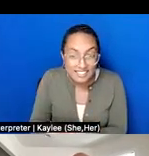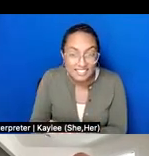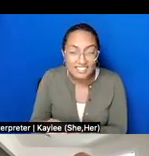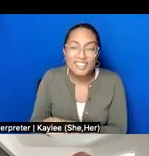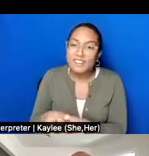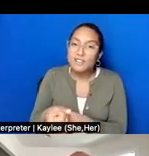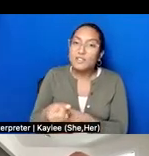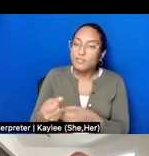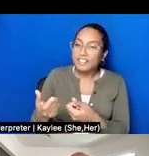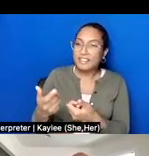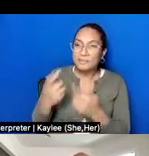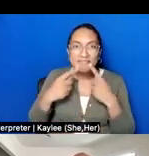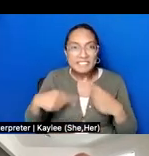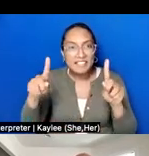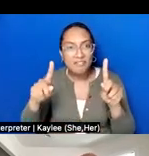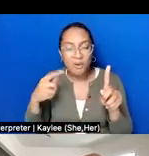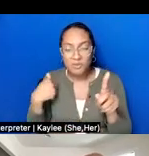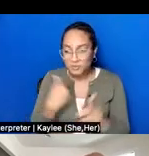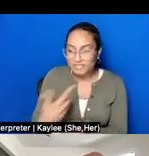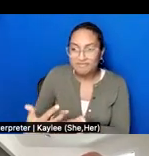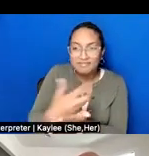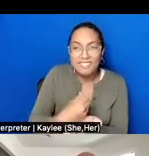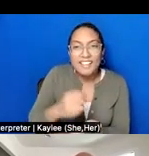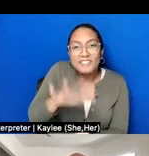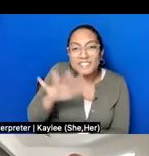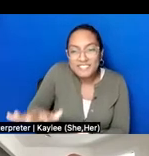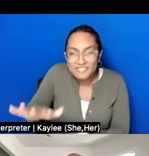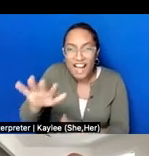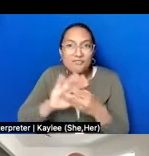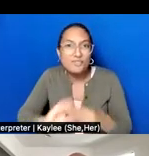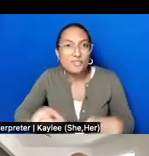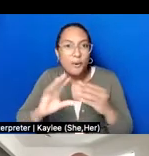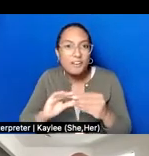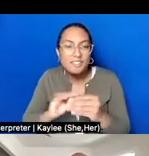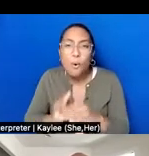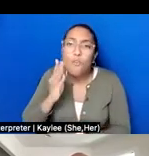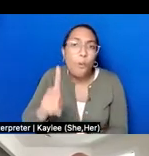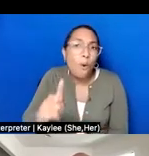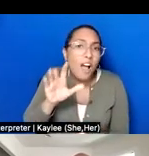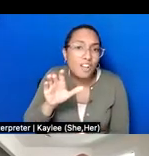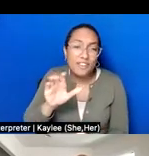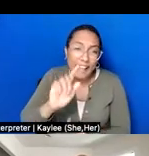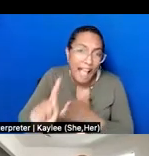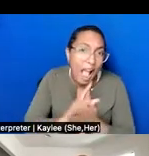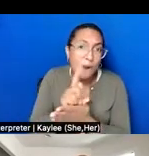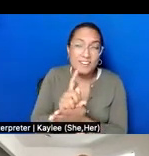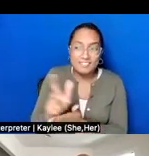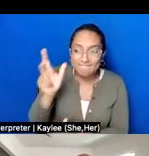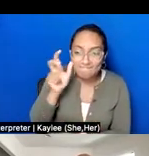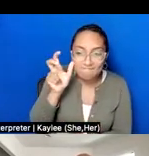for this particular collection, totaling over 100 hours of audio. And we we archived these